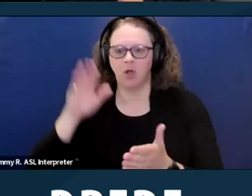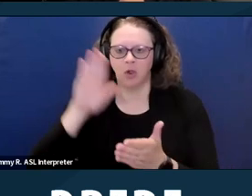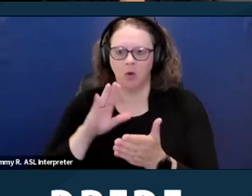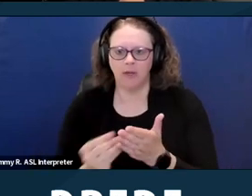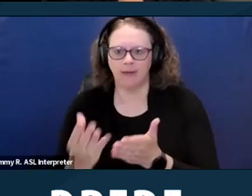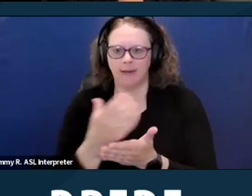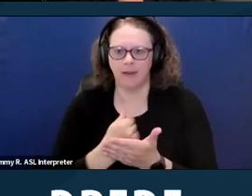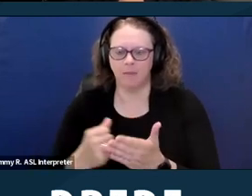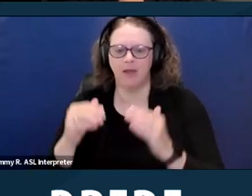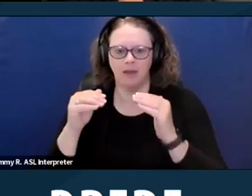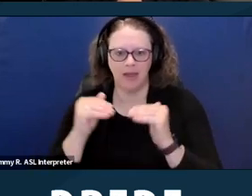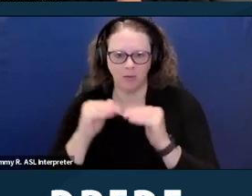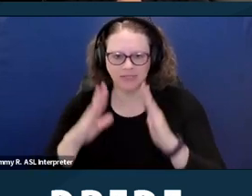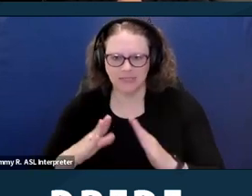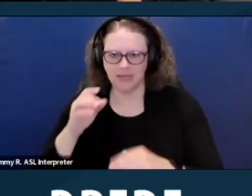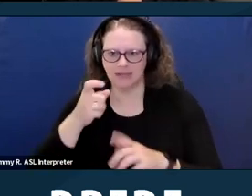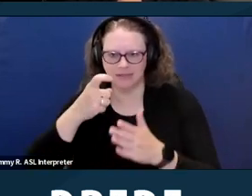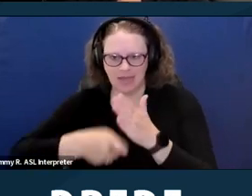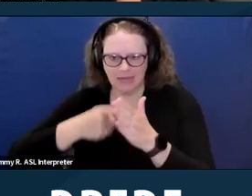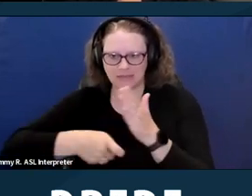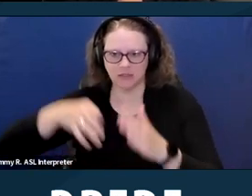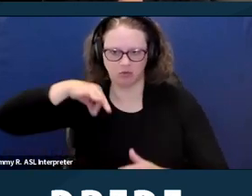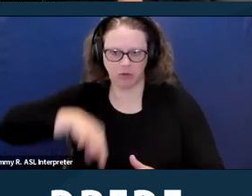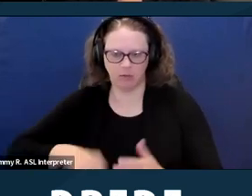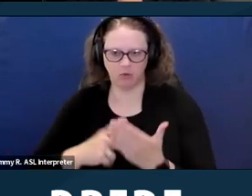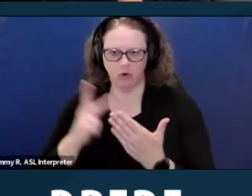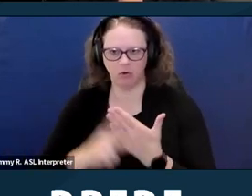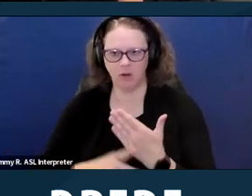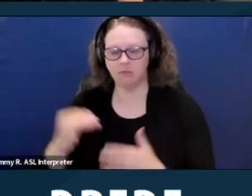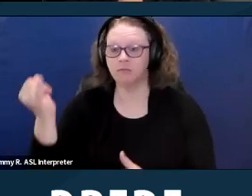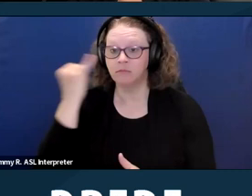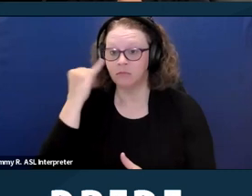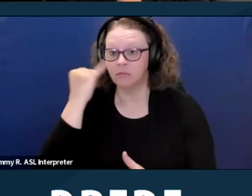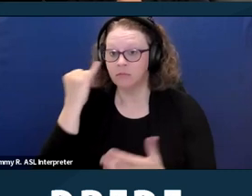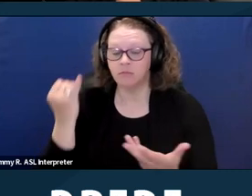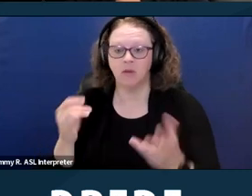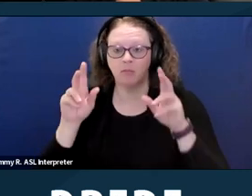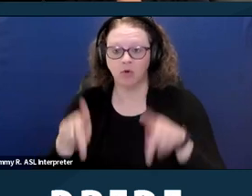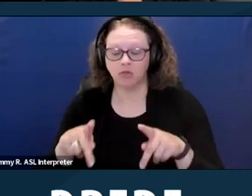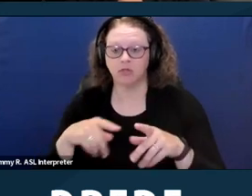which is a program that provides a tax incentive to construct or rehabilitate affordable rental housing